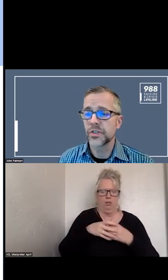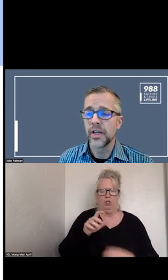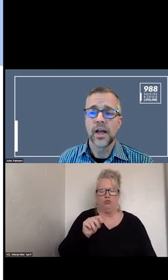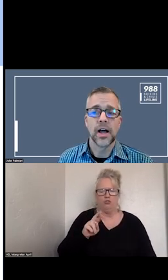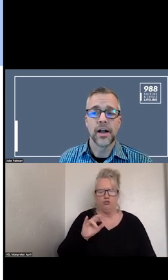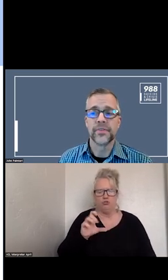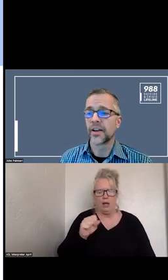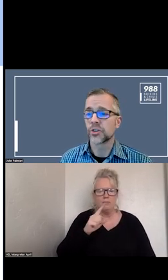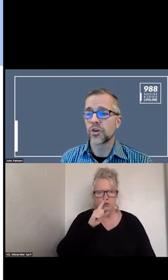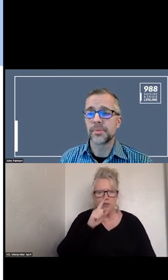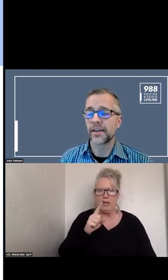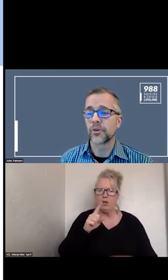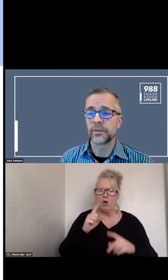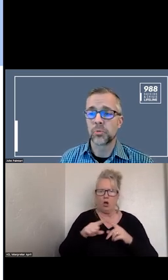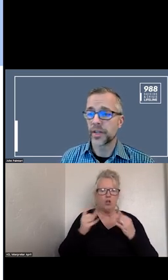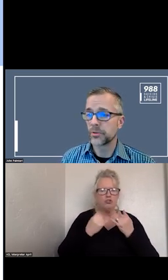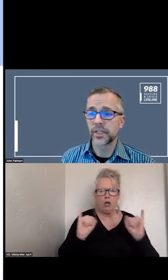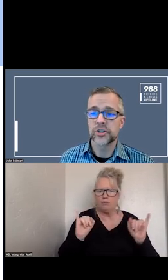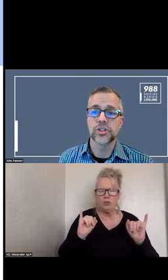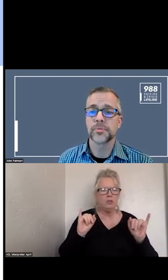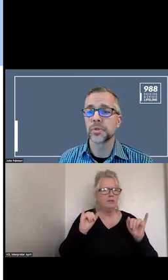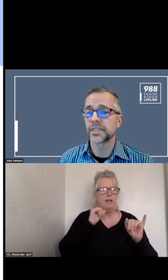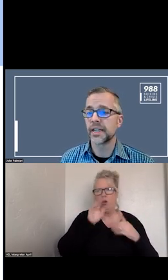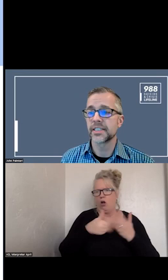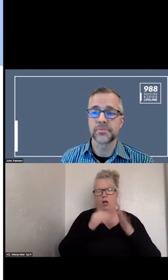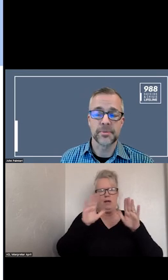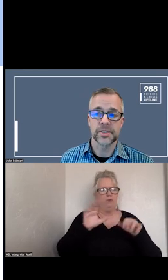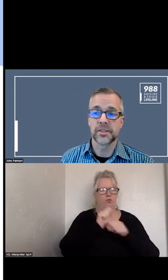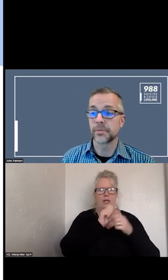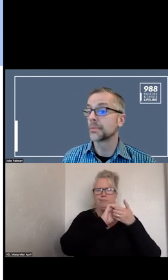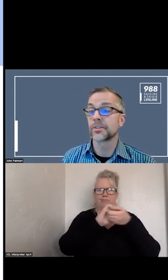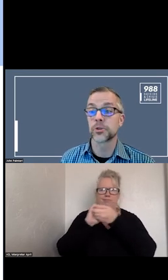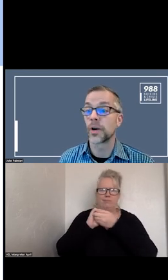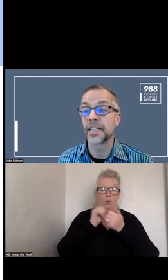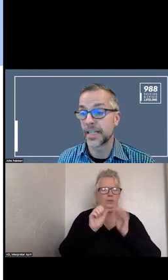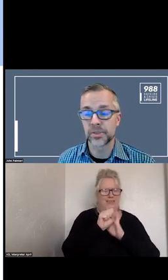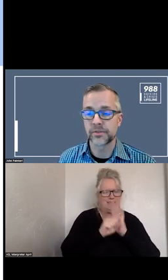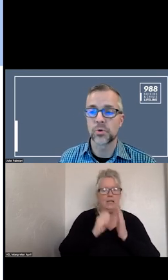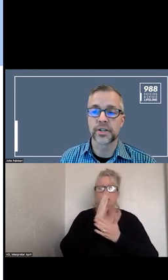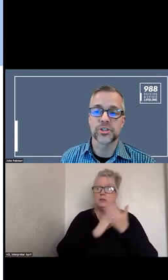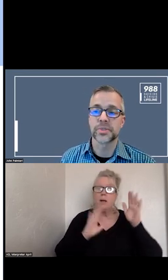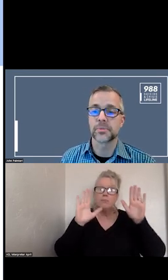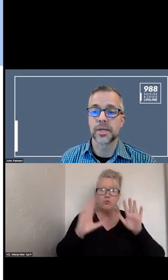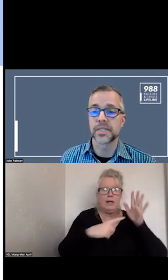NOT ALL TRIBES HAVE A GREAT RELATIONSHIP WITH STATES. SOMETIMES THERE IS GREAT EXAMPLES OF COORDINATION AND SOMETIMES